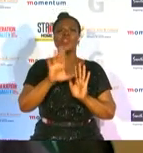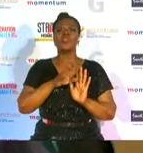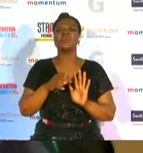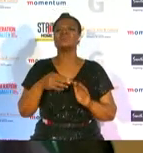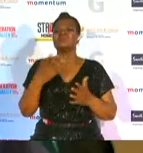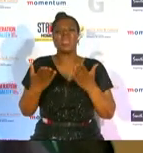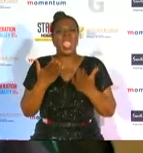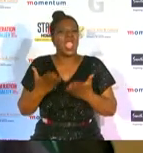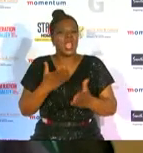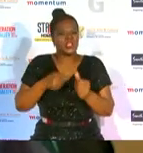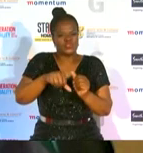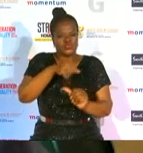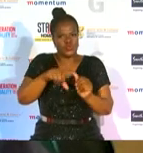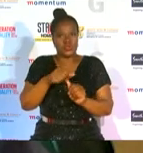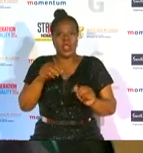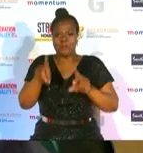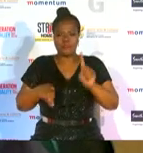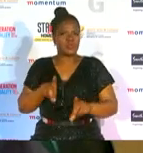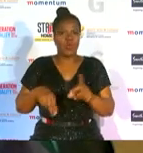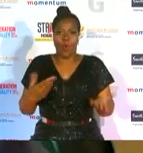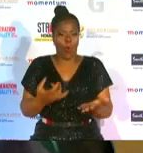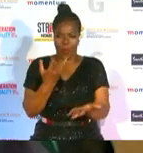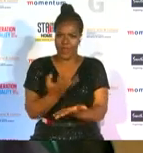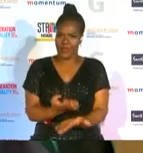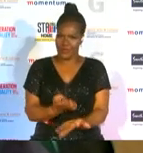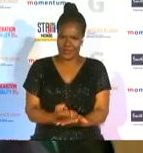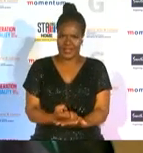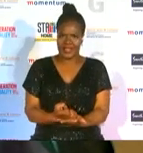political and economic life personal pride in the